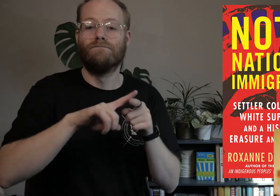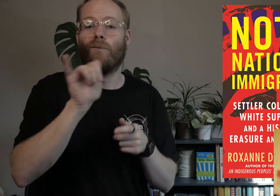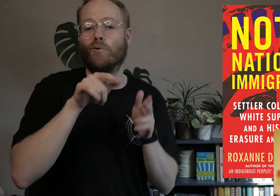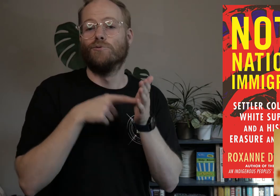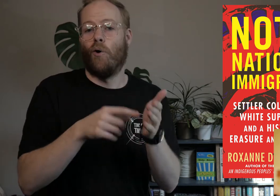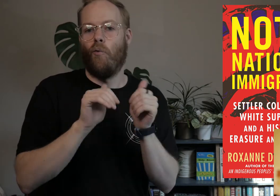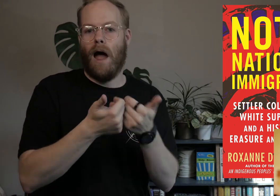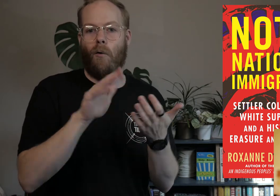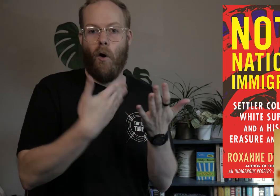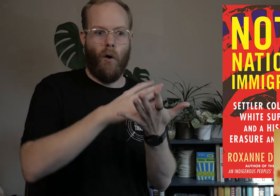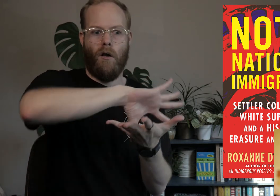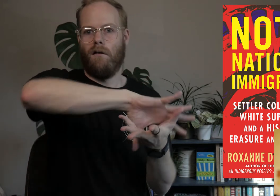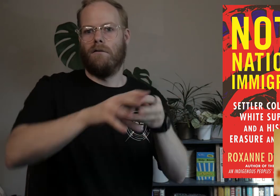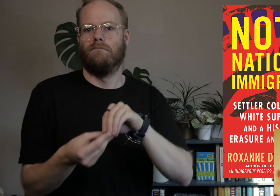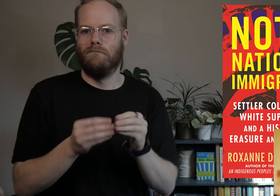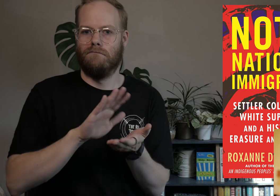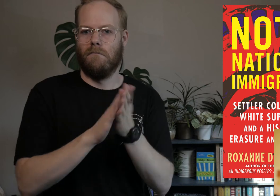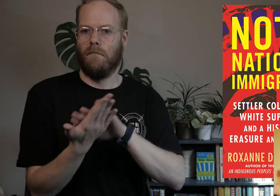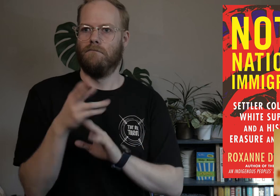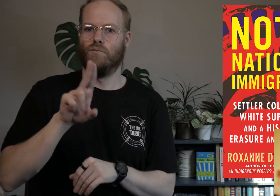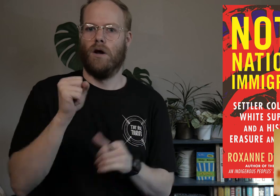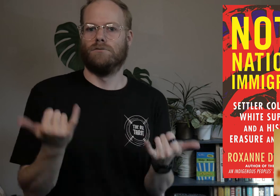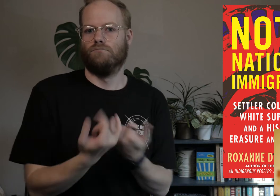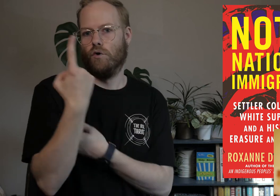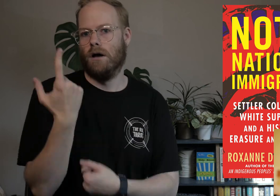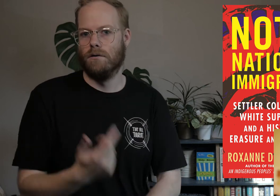but also shows how it all comes together to create the US of today.